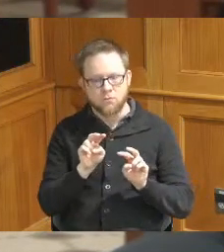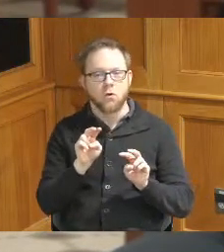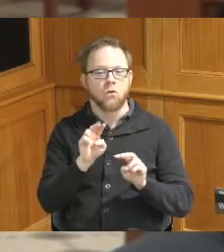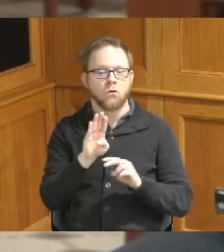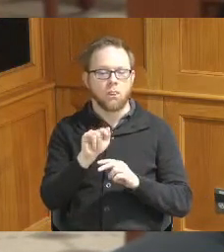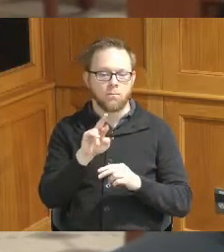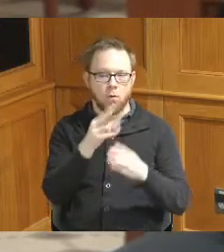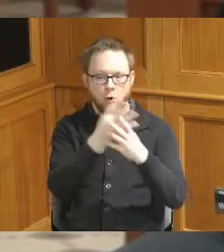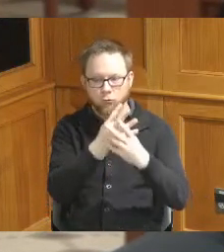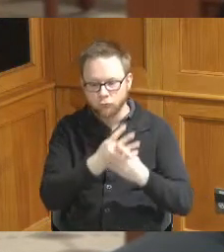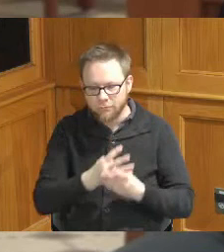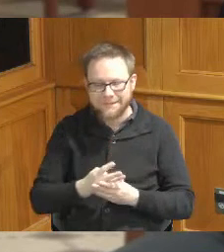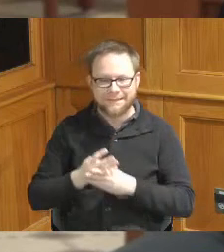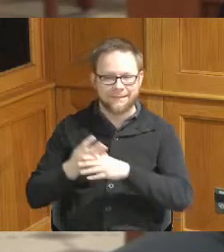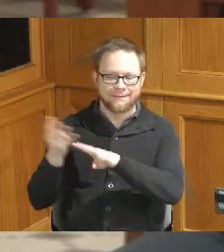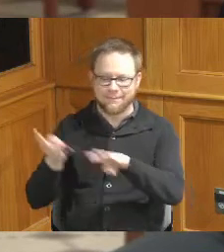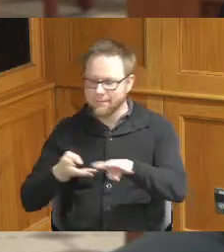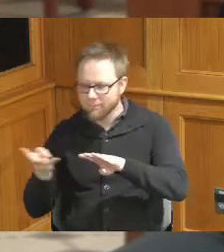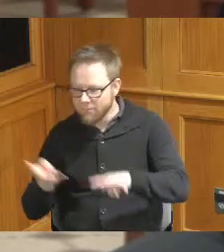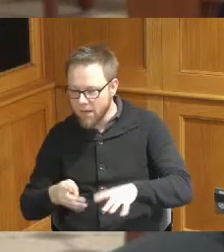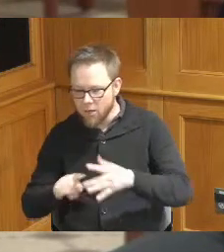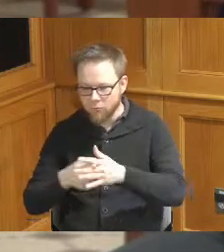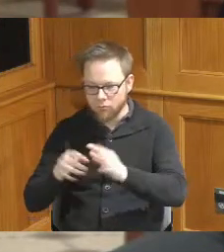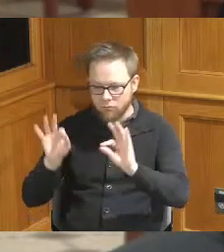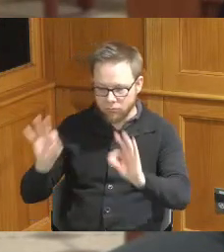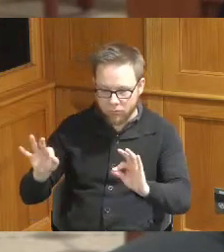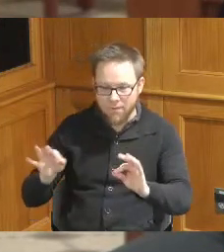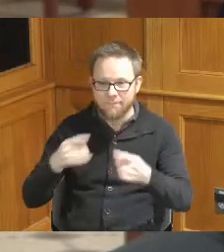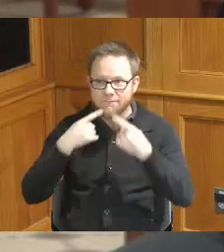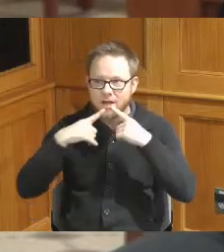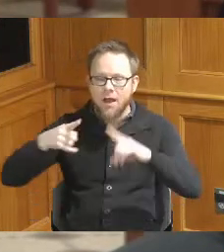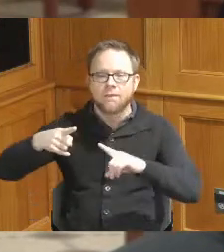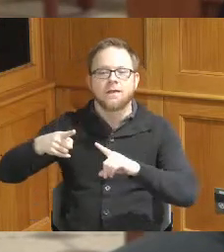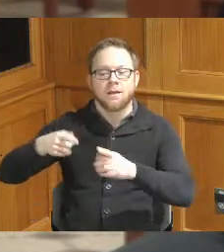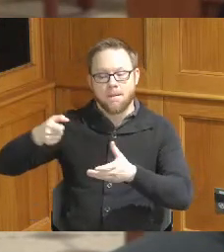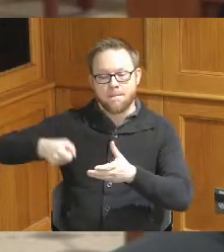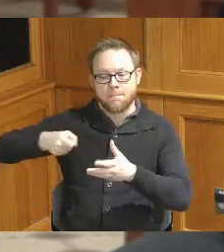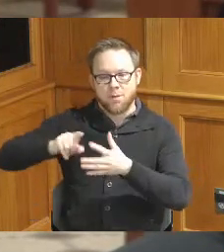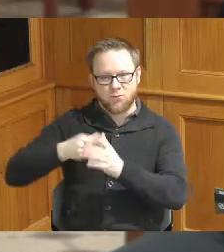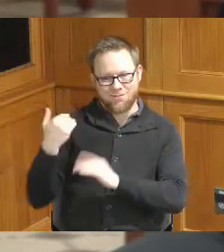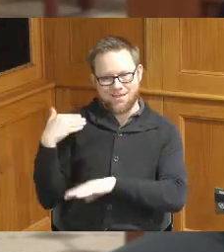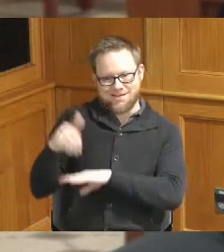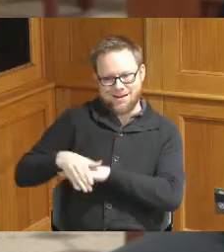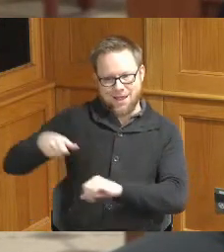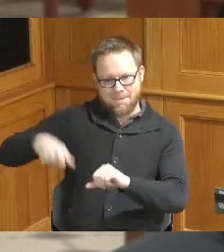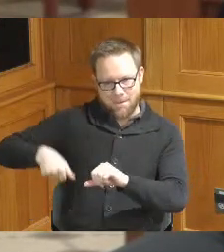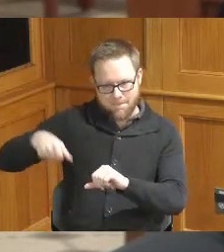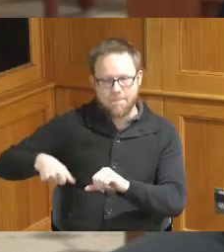and then finally we were able to turn pumps on we had a pump running last night and as of last so